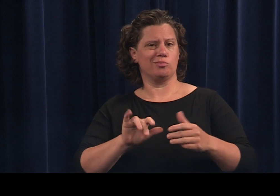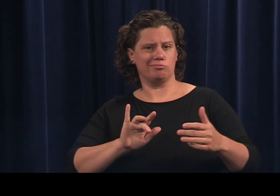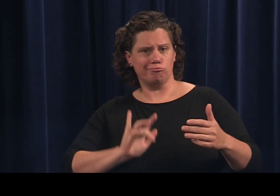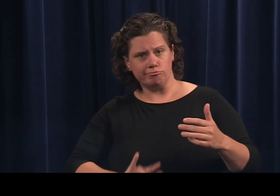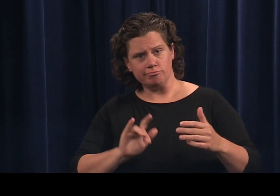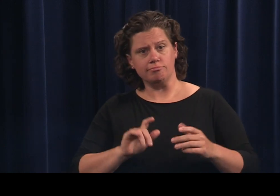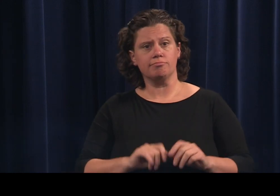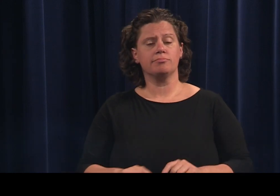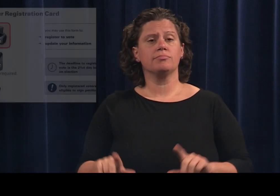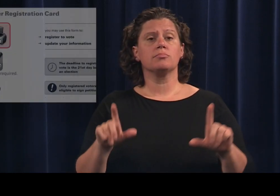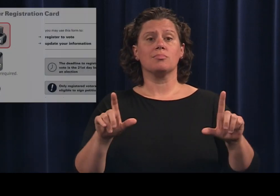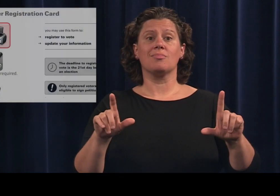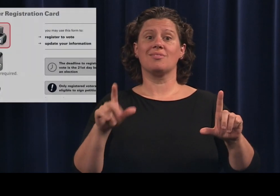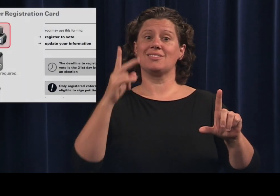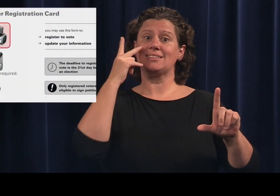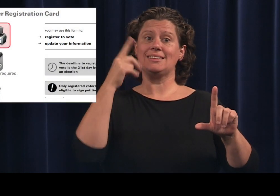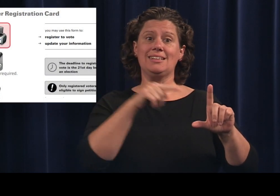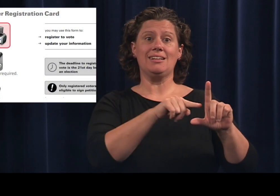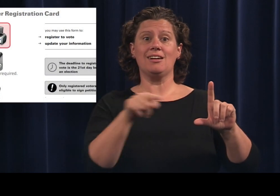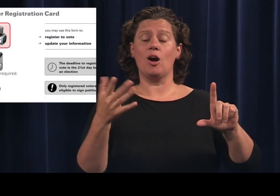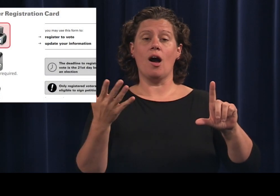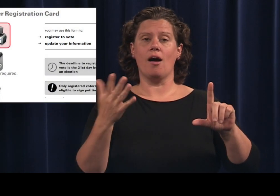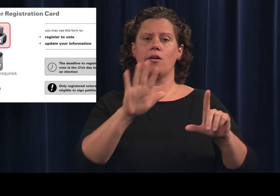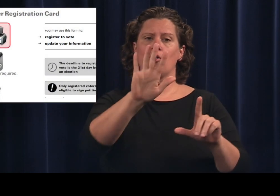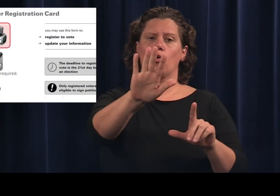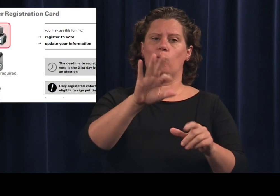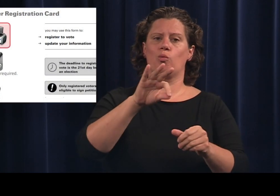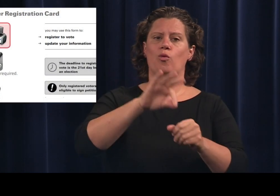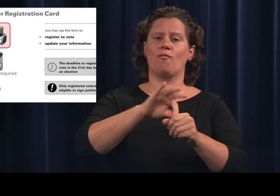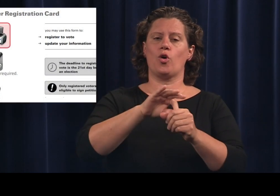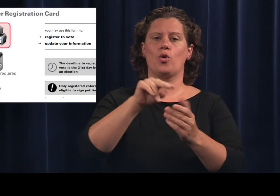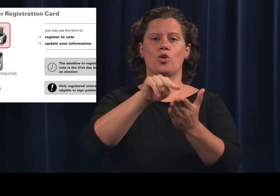A voter registration card with your information will display.